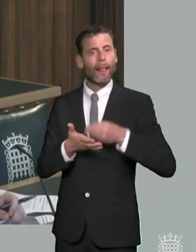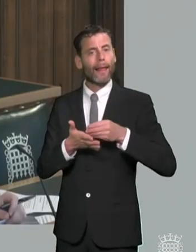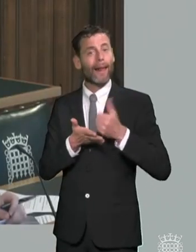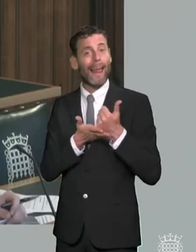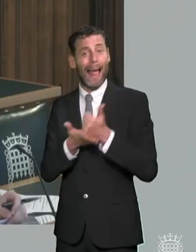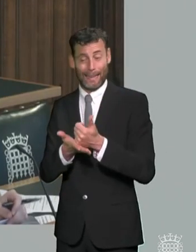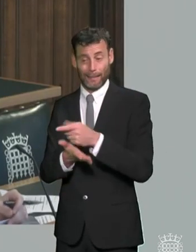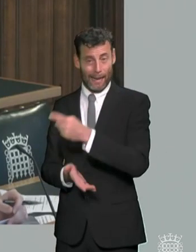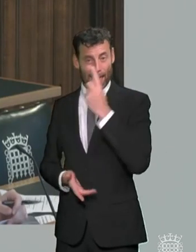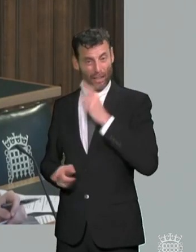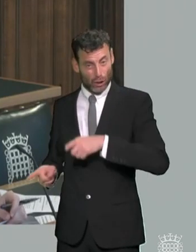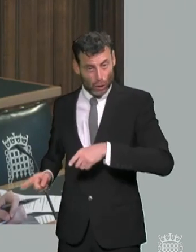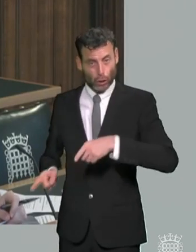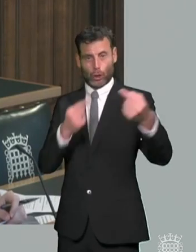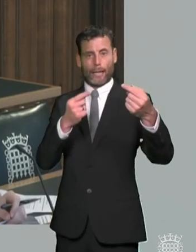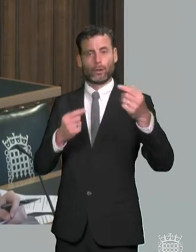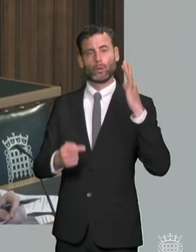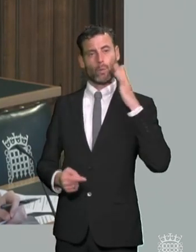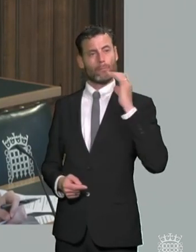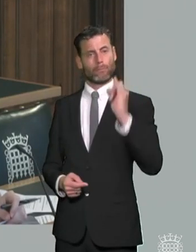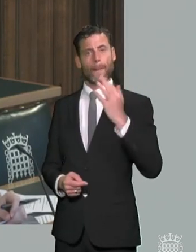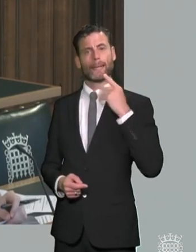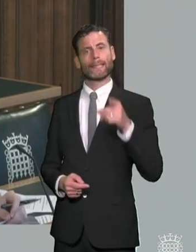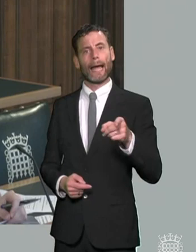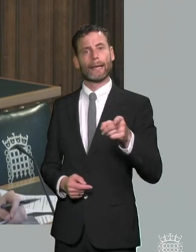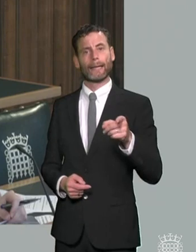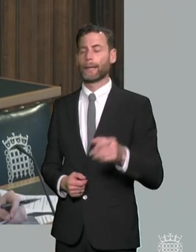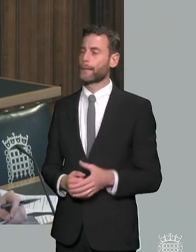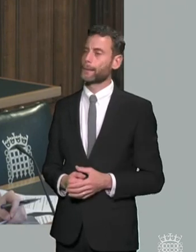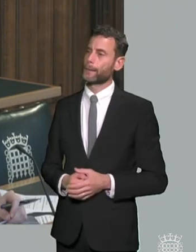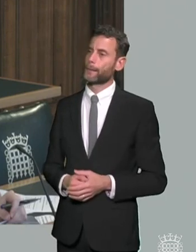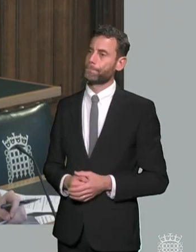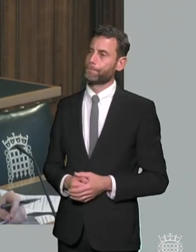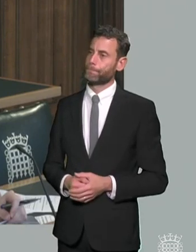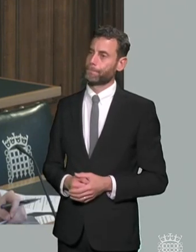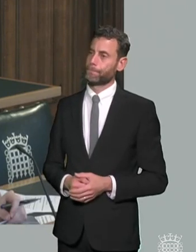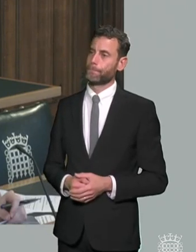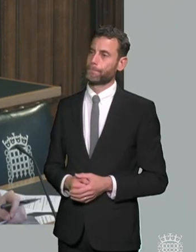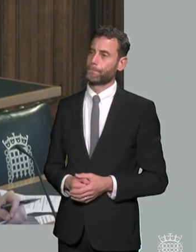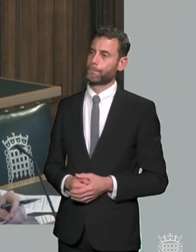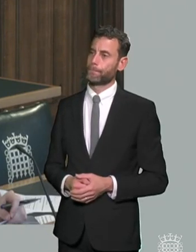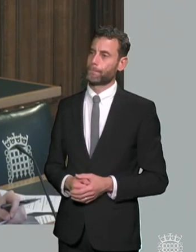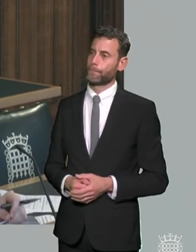um do you think as it stands there are currently i've got a sense of what the